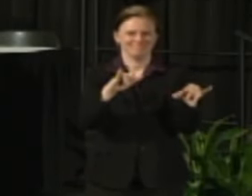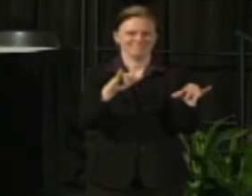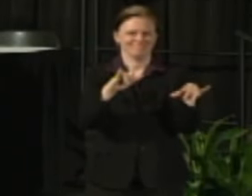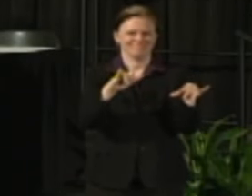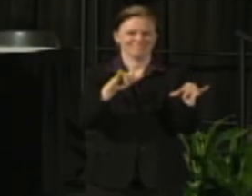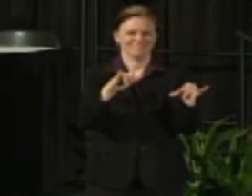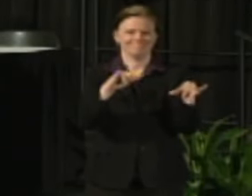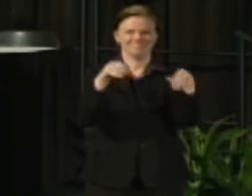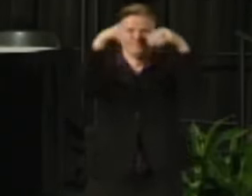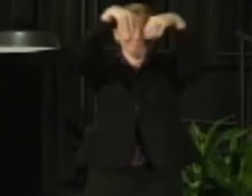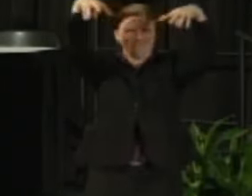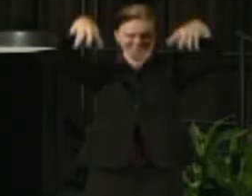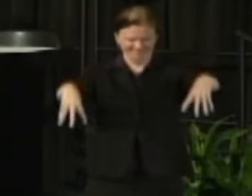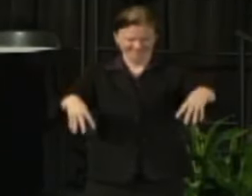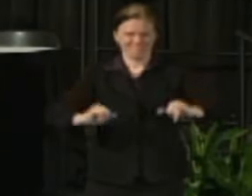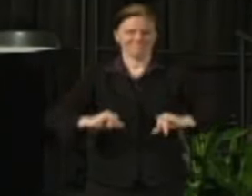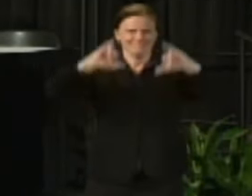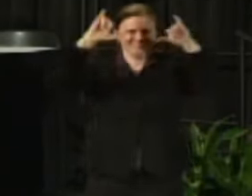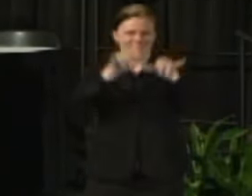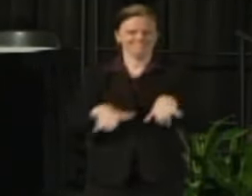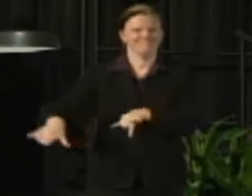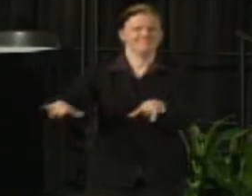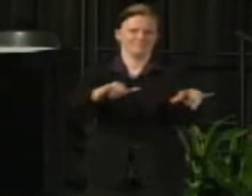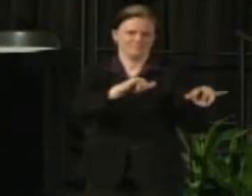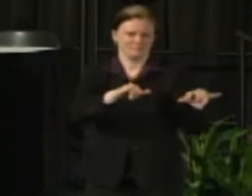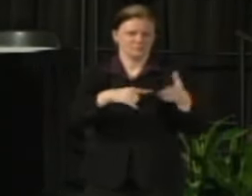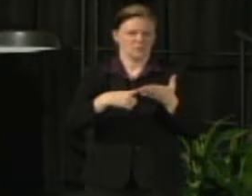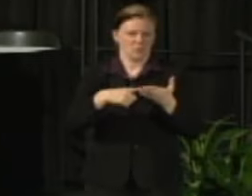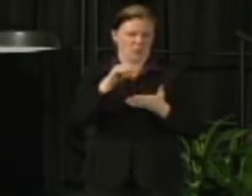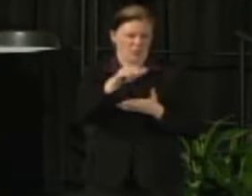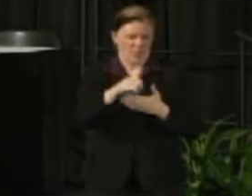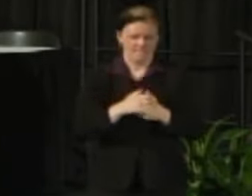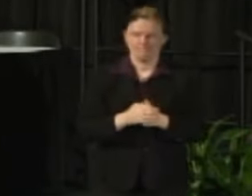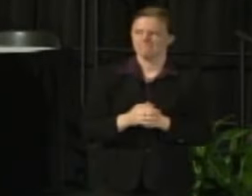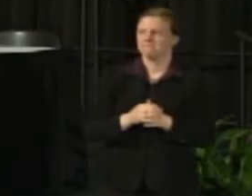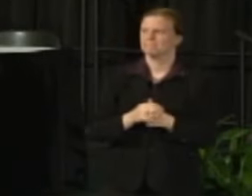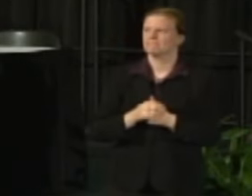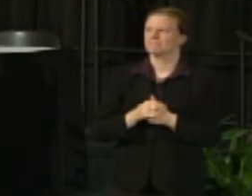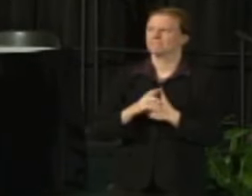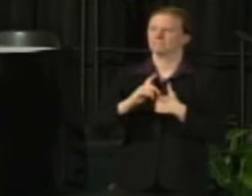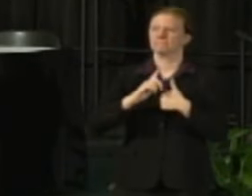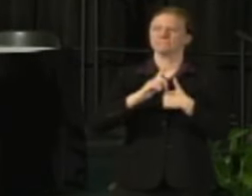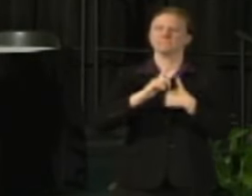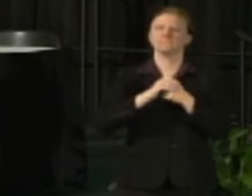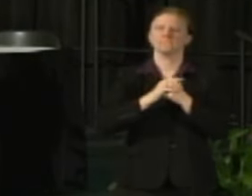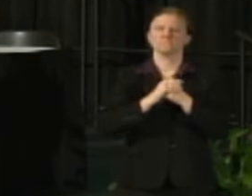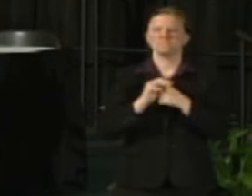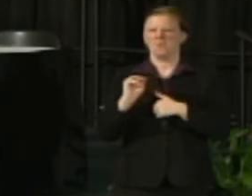Let me talk a little bit about some of those elements and the memo will have more detail